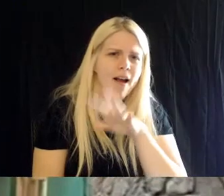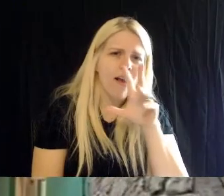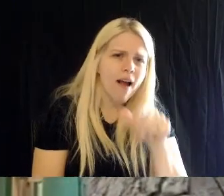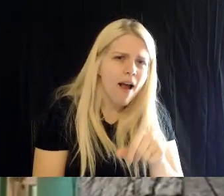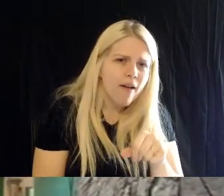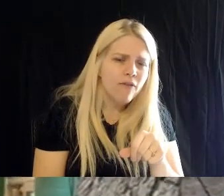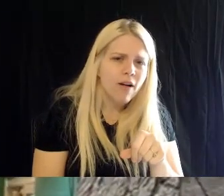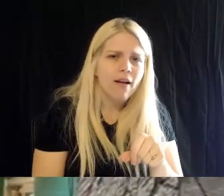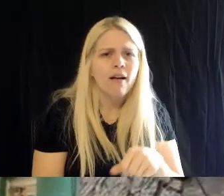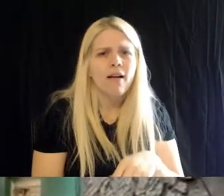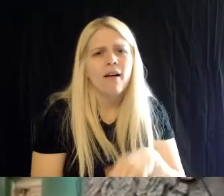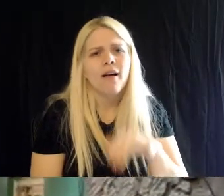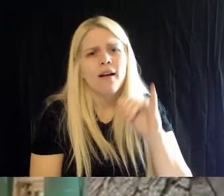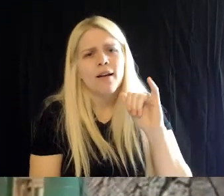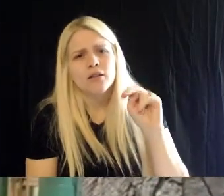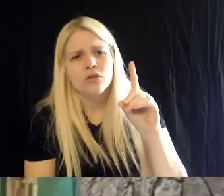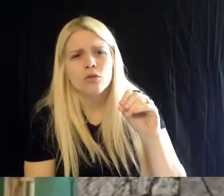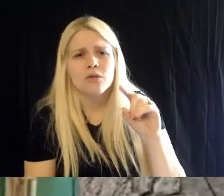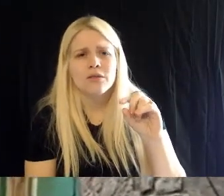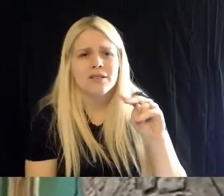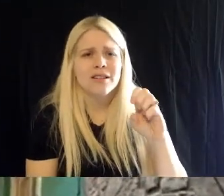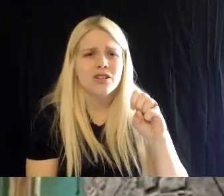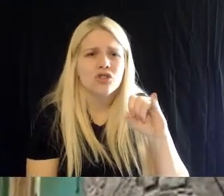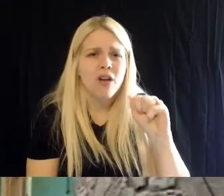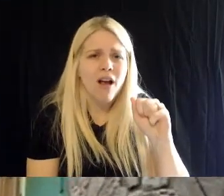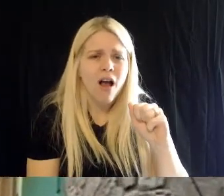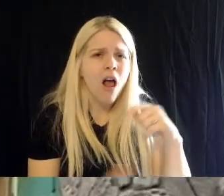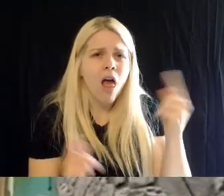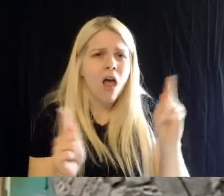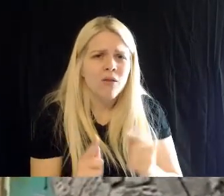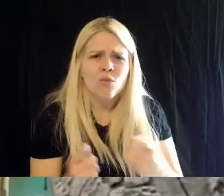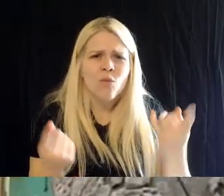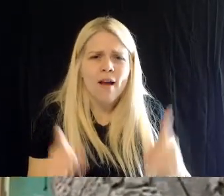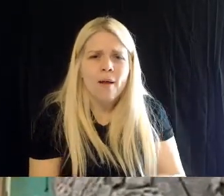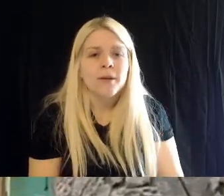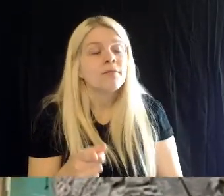Rory: Well a lot of it is human impact.